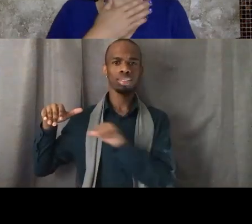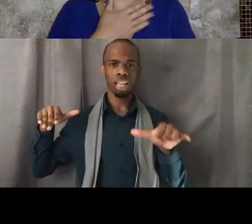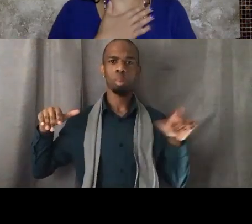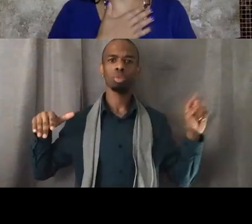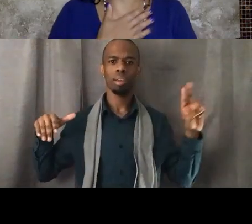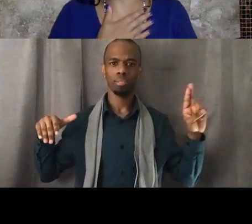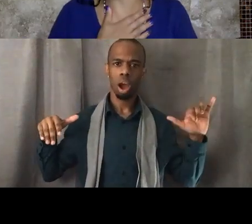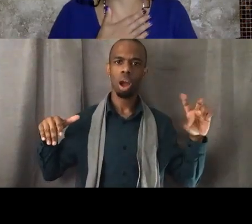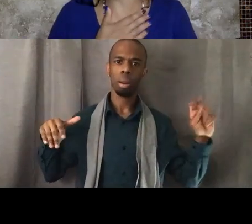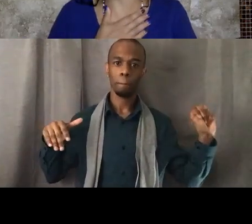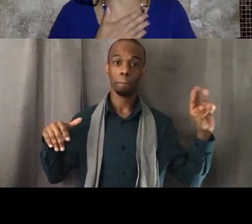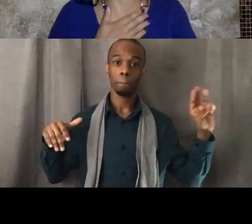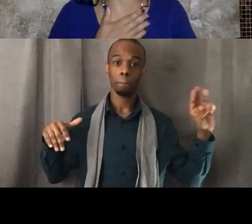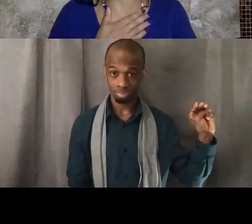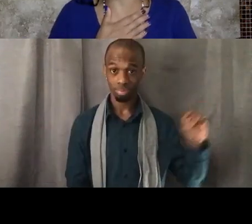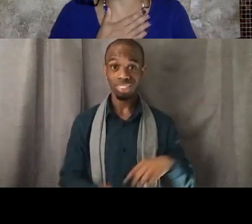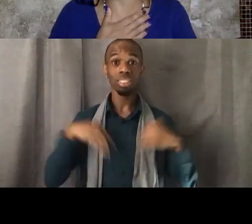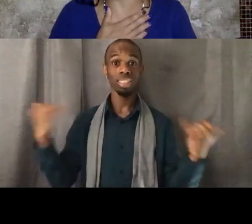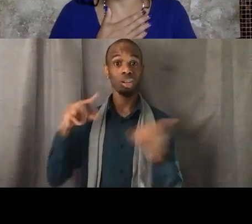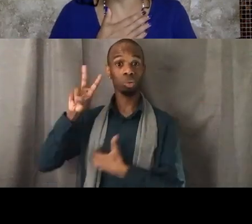I'm actually the mother of a three-year-old boy